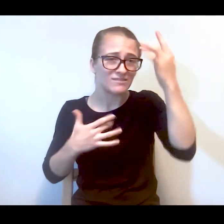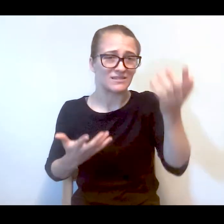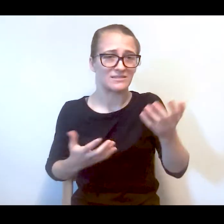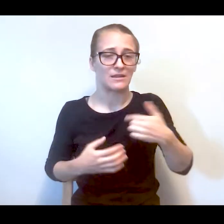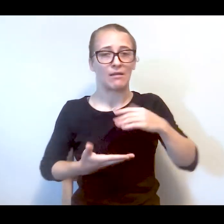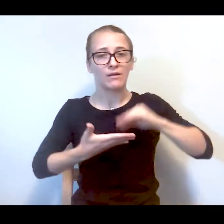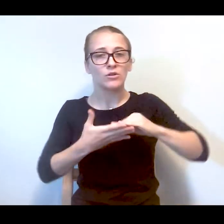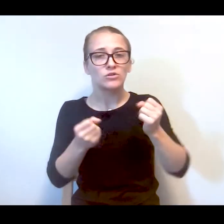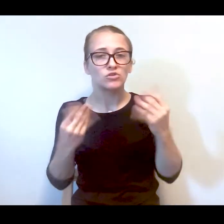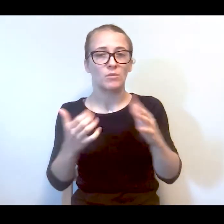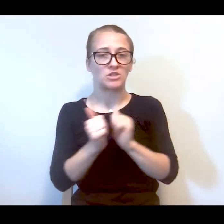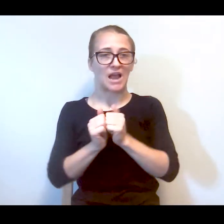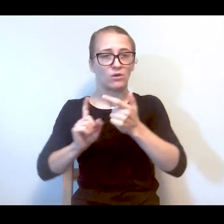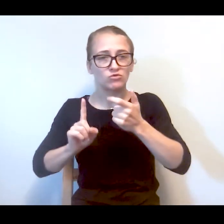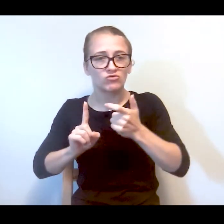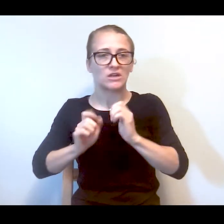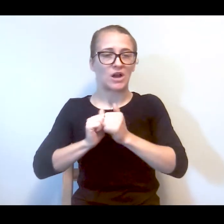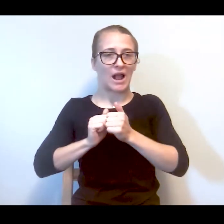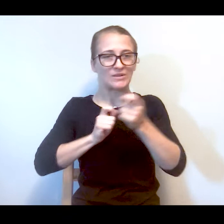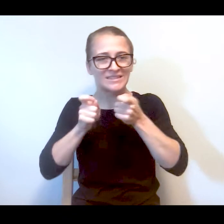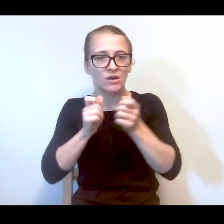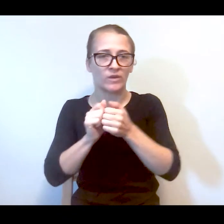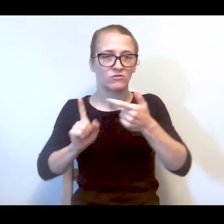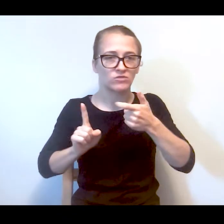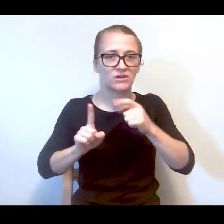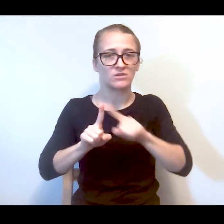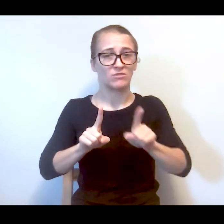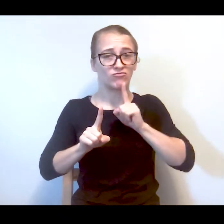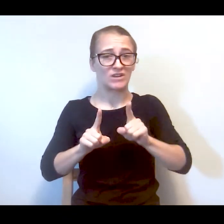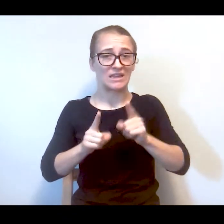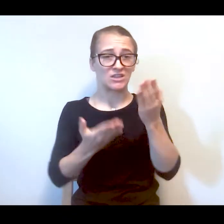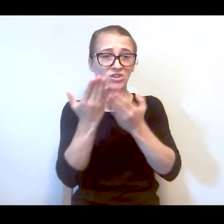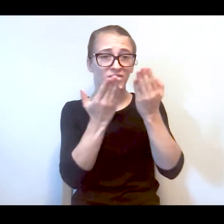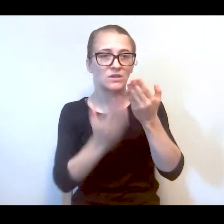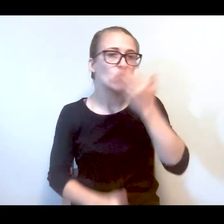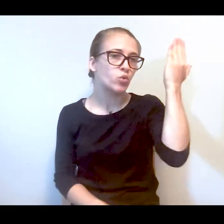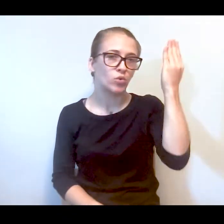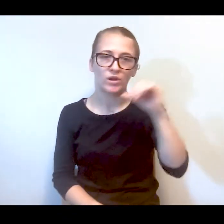of a sufferer of mental health. So finding the